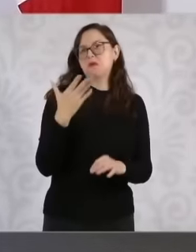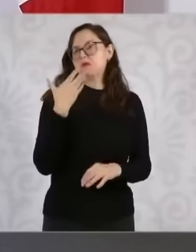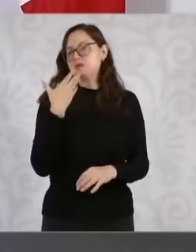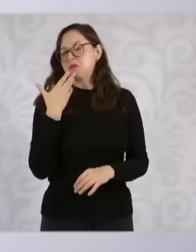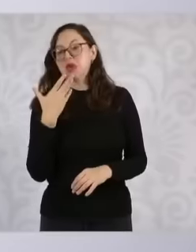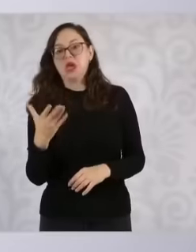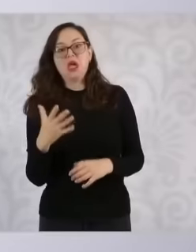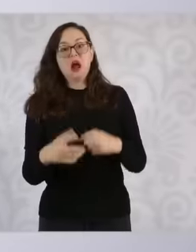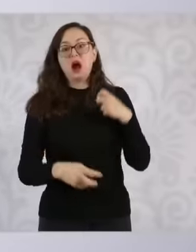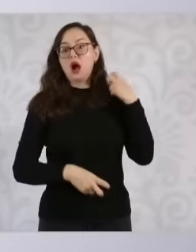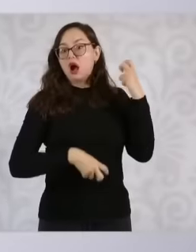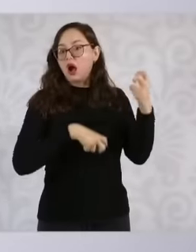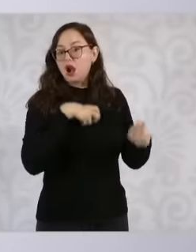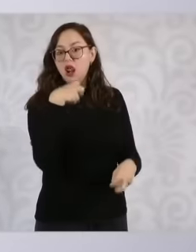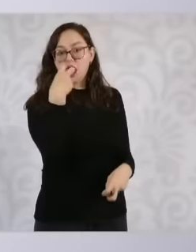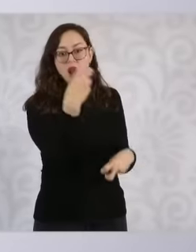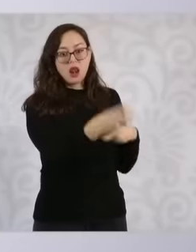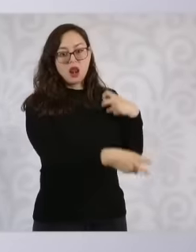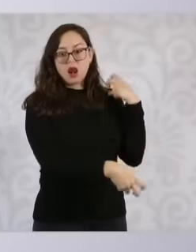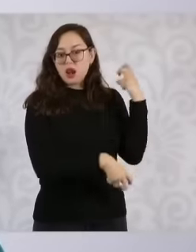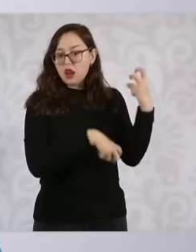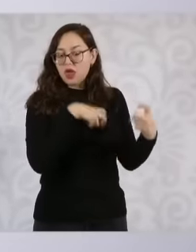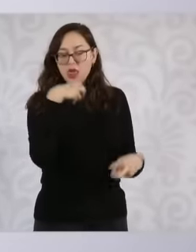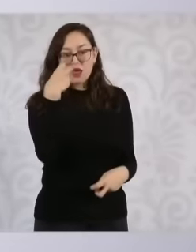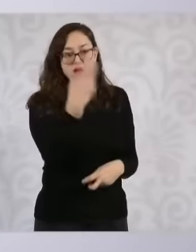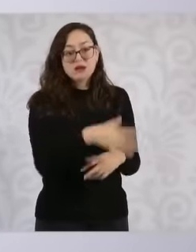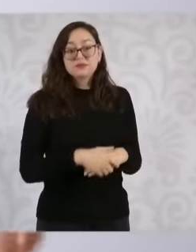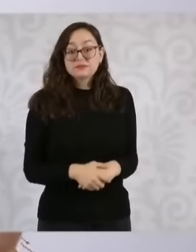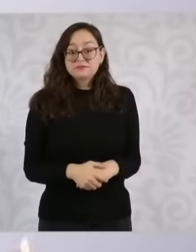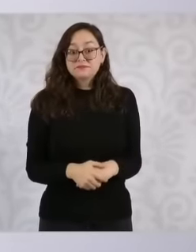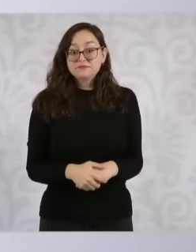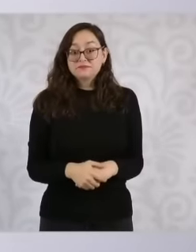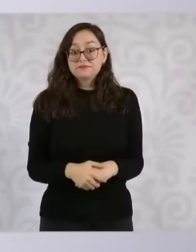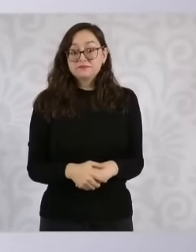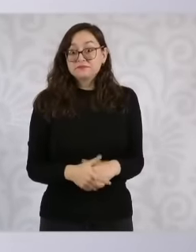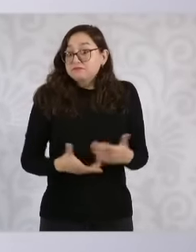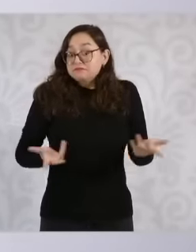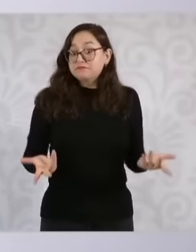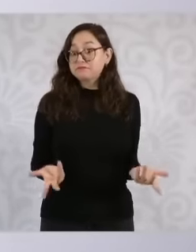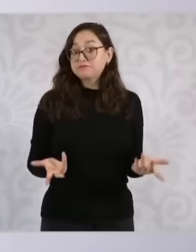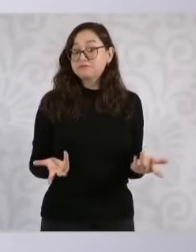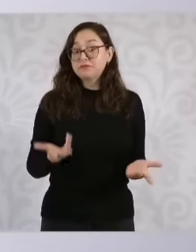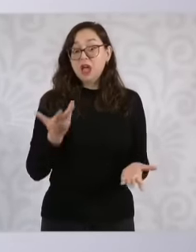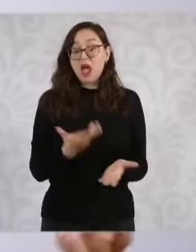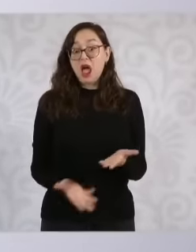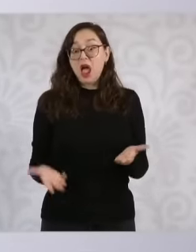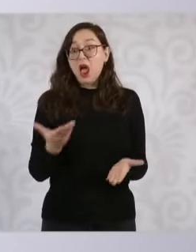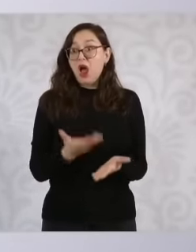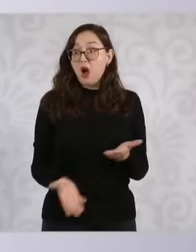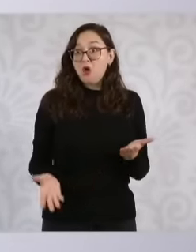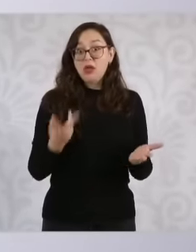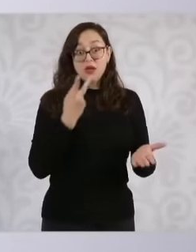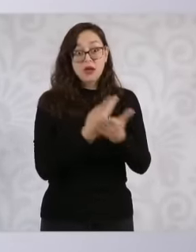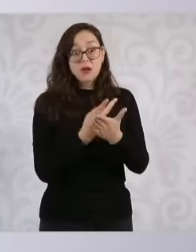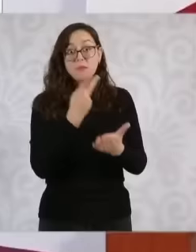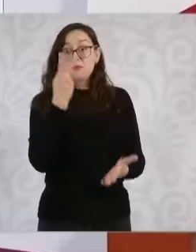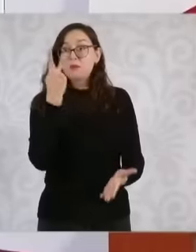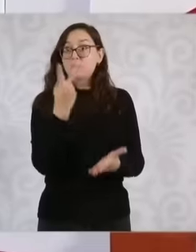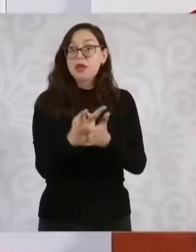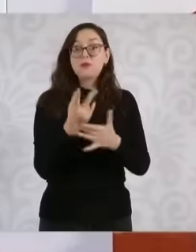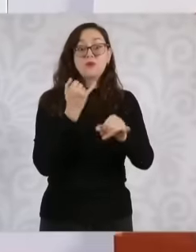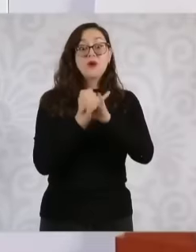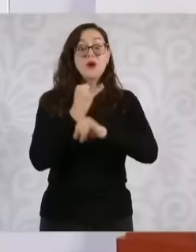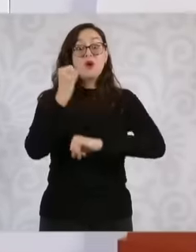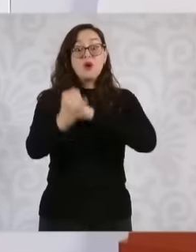all of them the criticisms it received, let's see now what they all say about the international award it